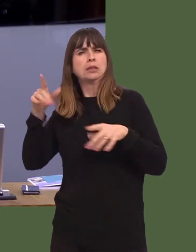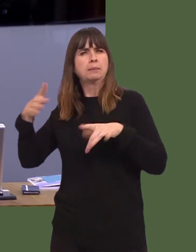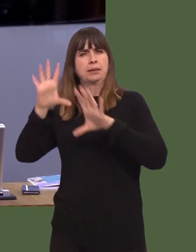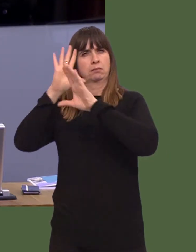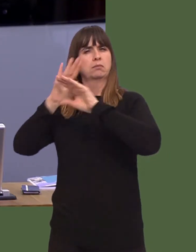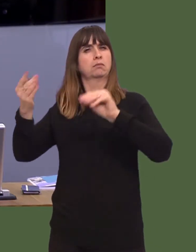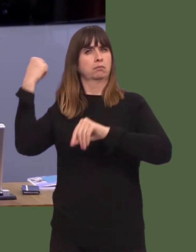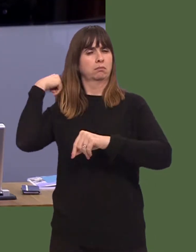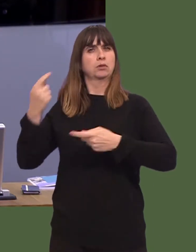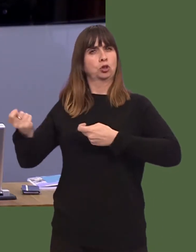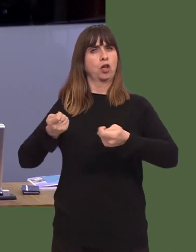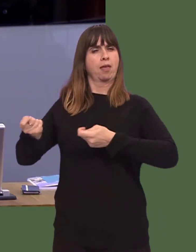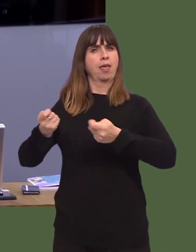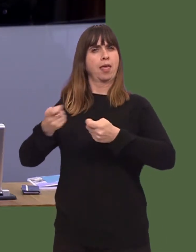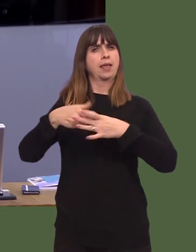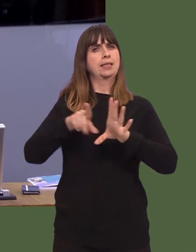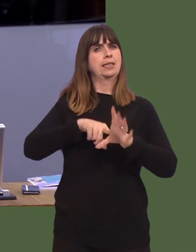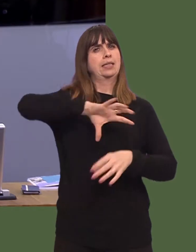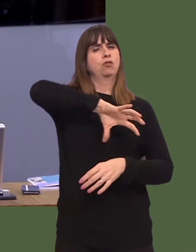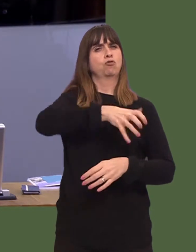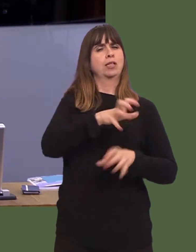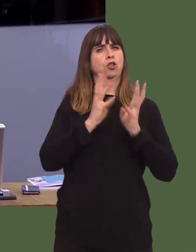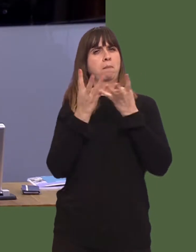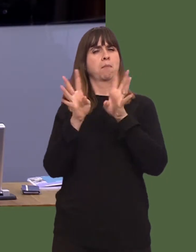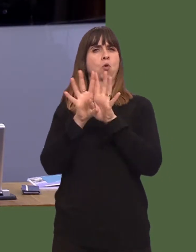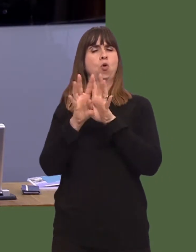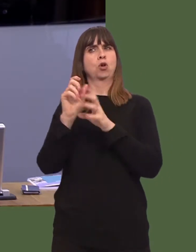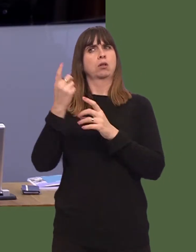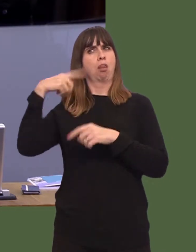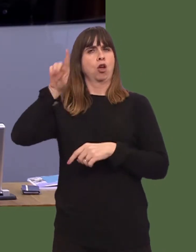of the city region board, brought this forward some 12 months ago, and that the concept has